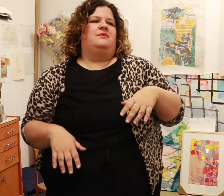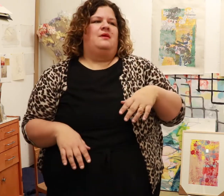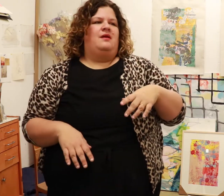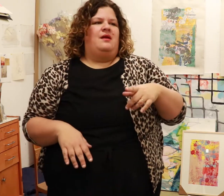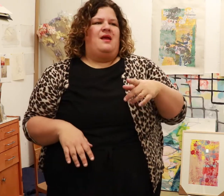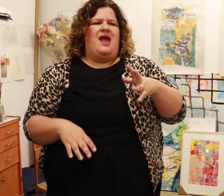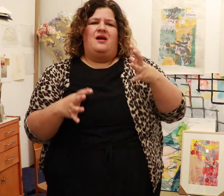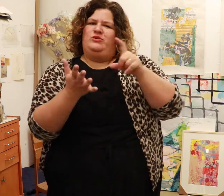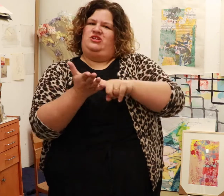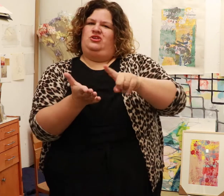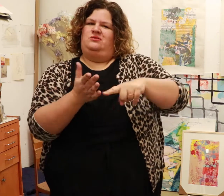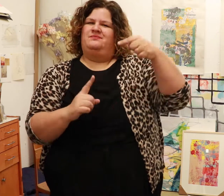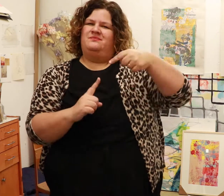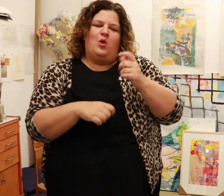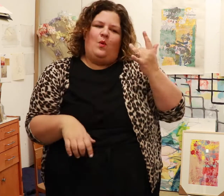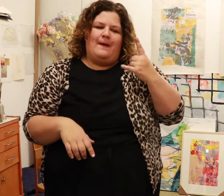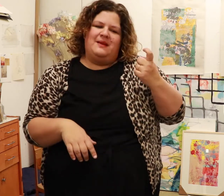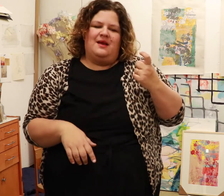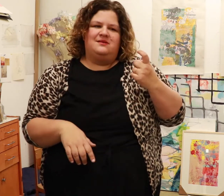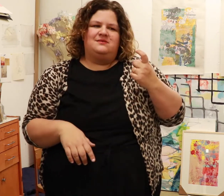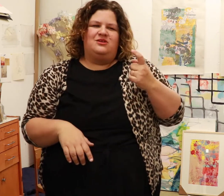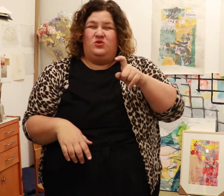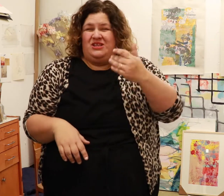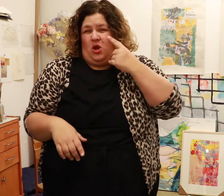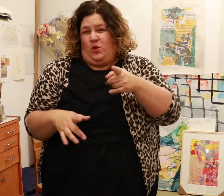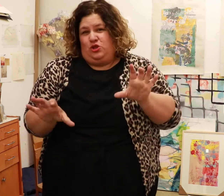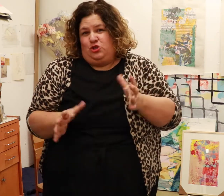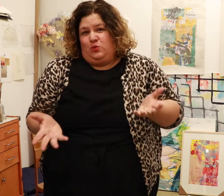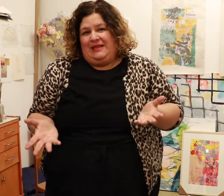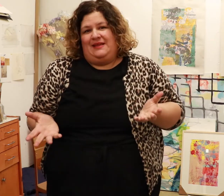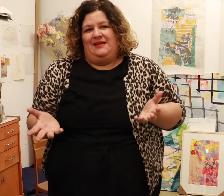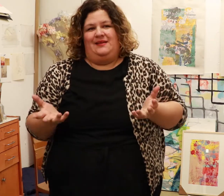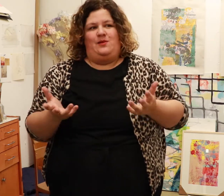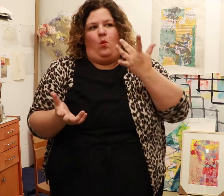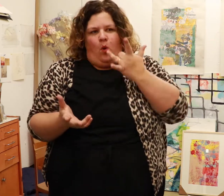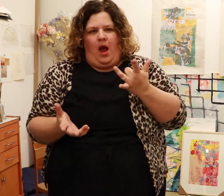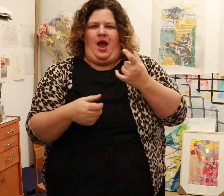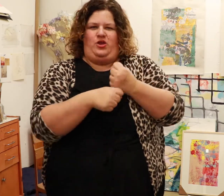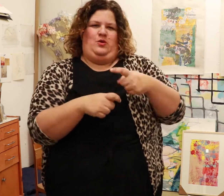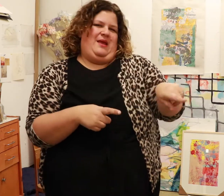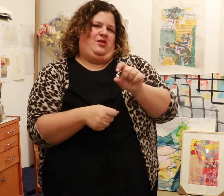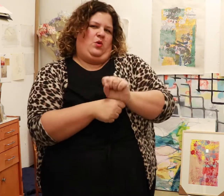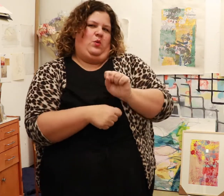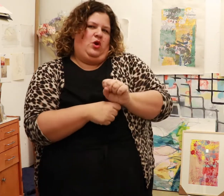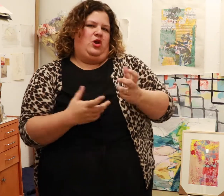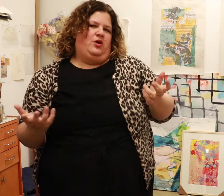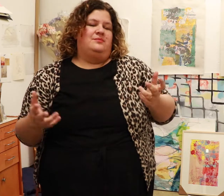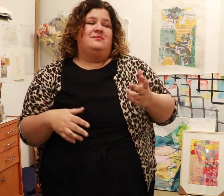Third, research -- as an artist, you need to know what you’re doing, why you’re making that kind of art.